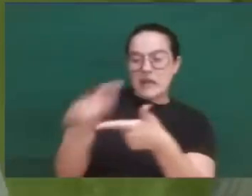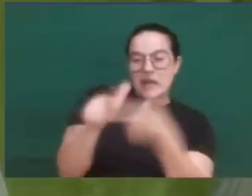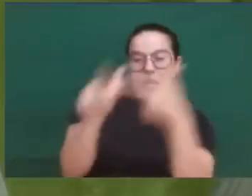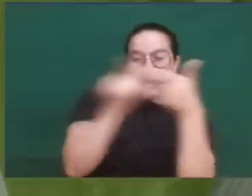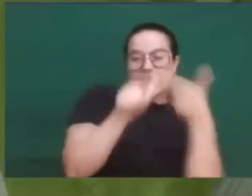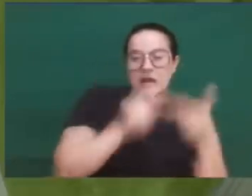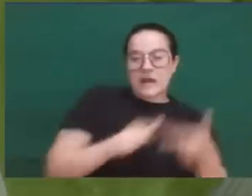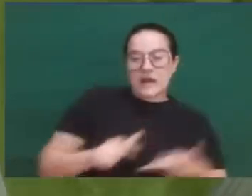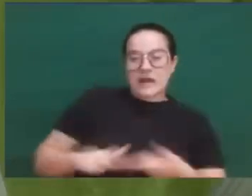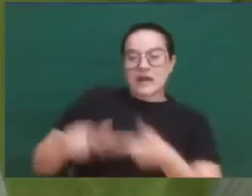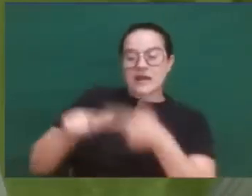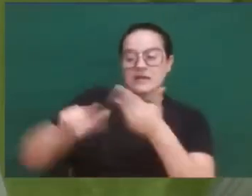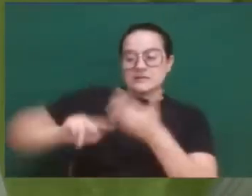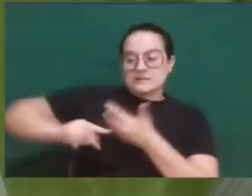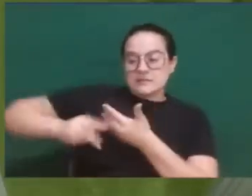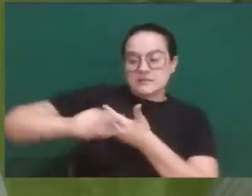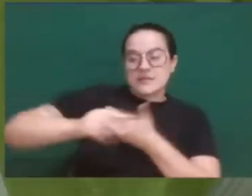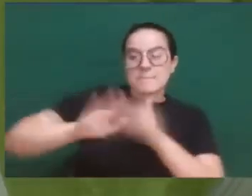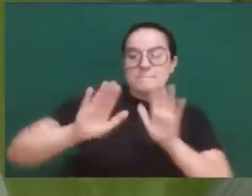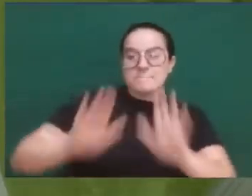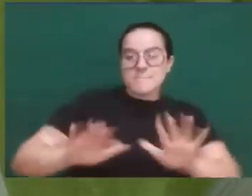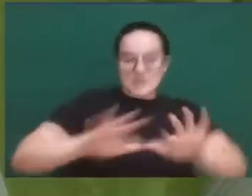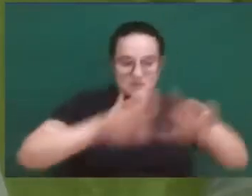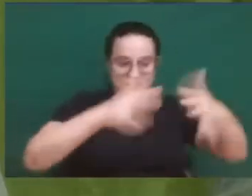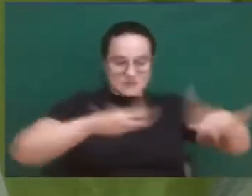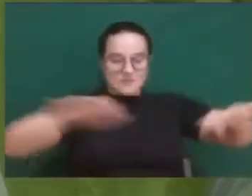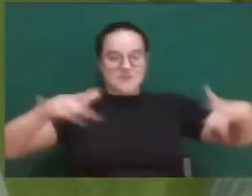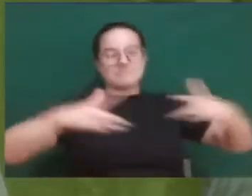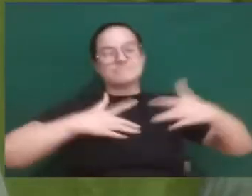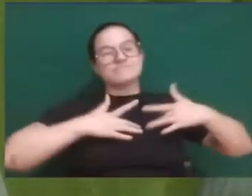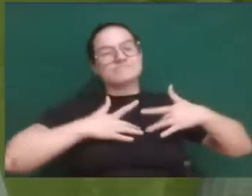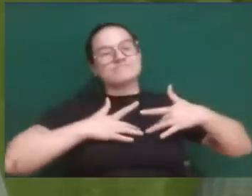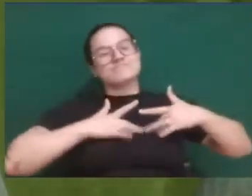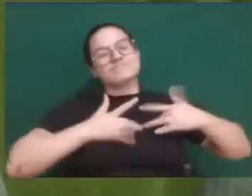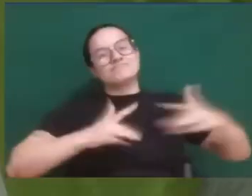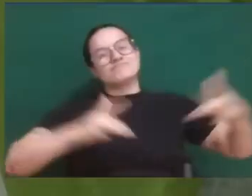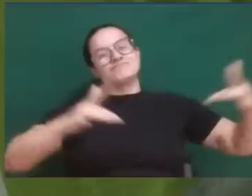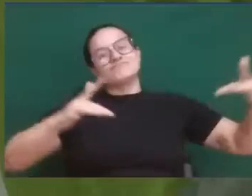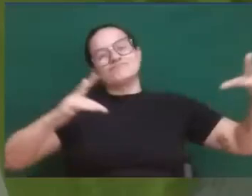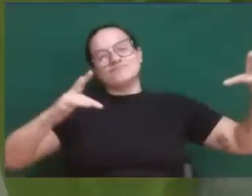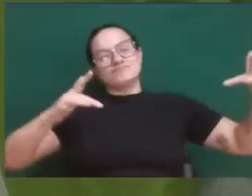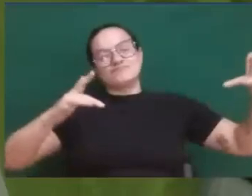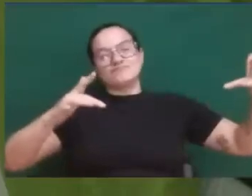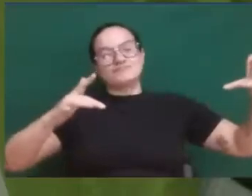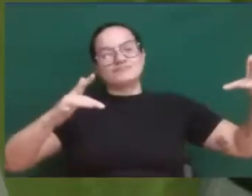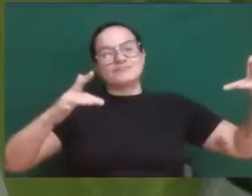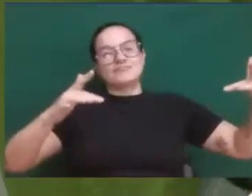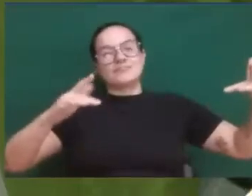The Sea of Galilee is generous, because when it reaches the South, it bleeds.